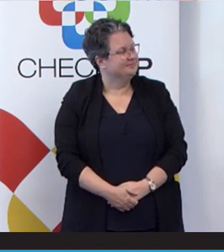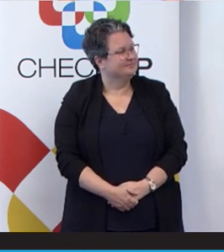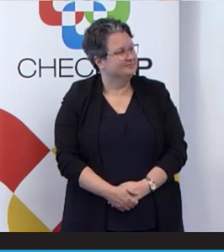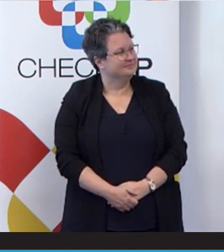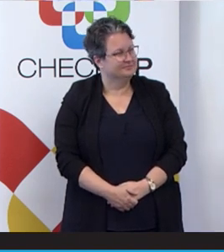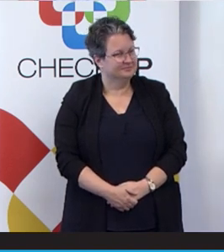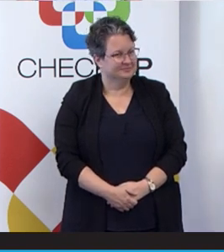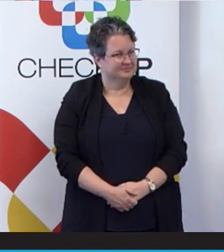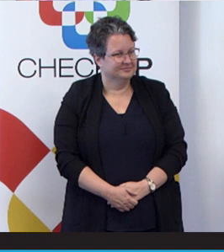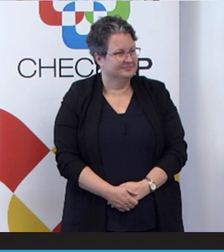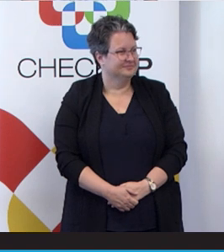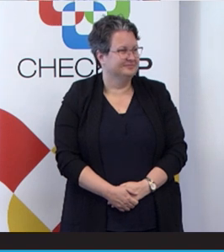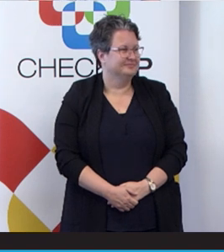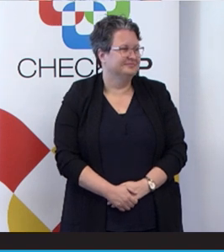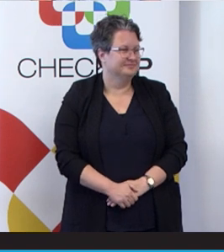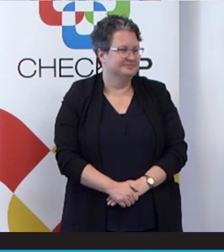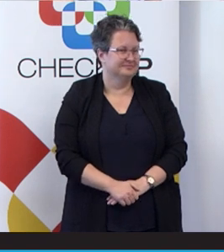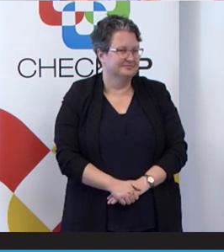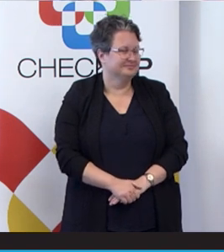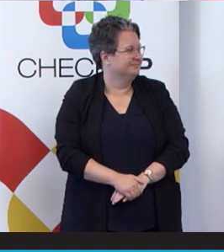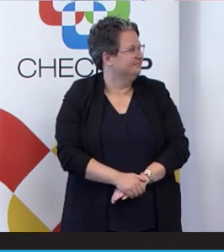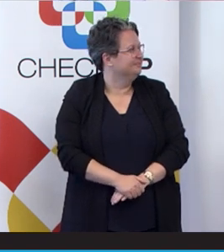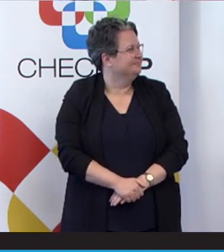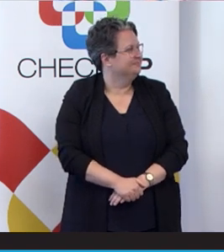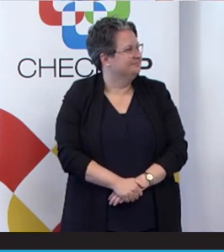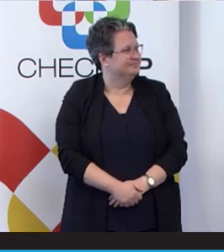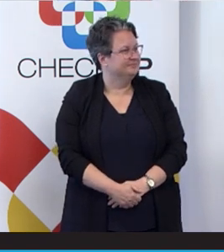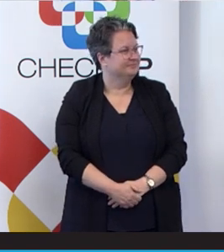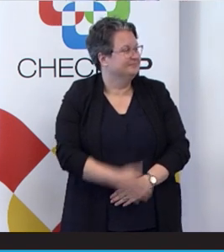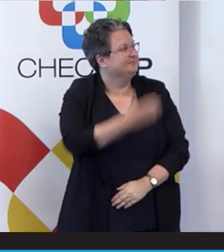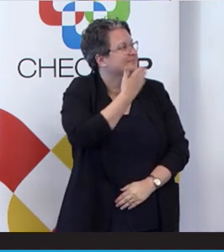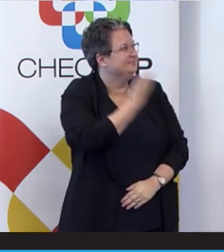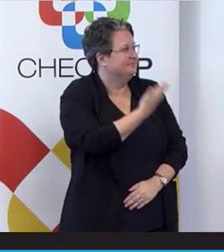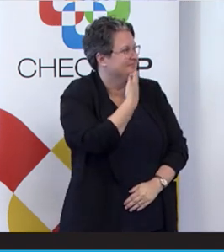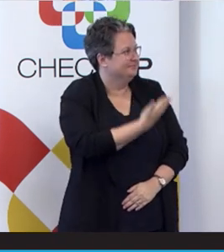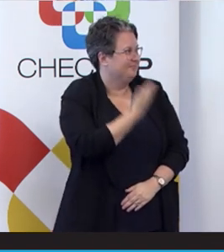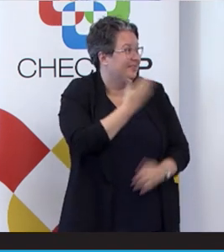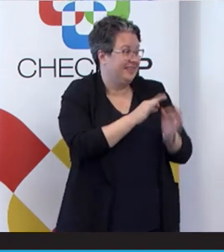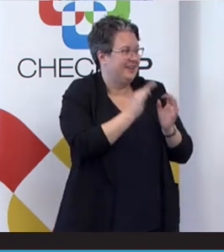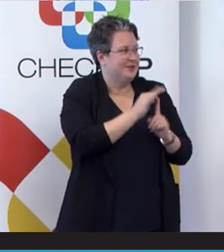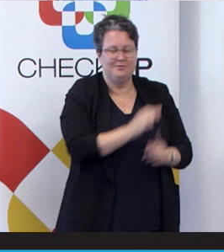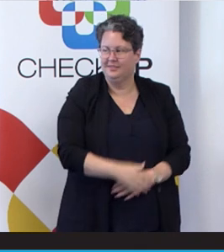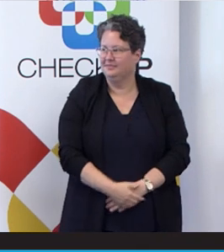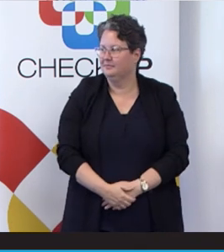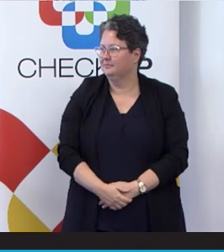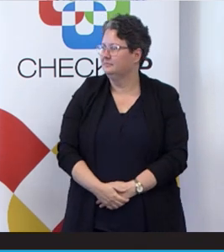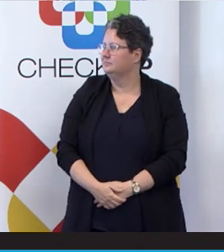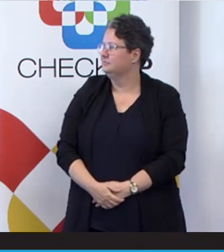Sorry, I've gone off track a bit there, but that's just something I wanted to share with you. Thank you. Thank you. Really. Okay.